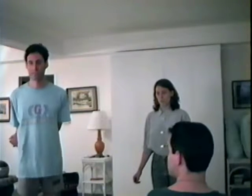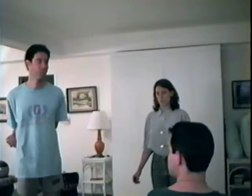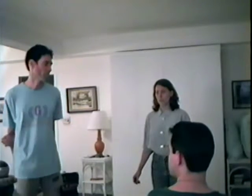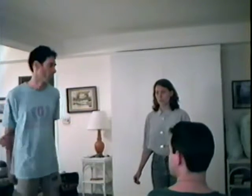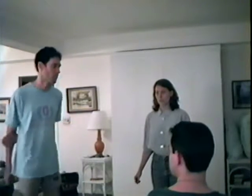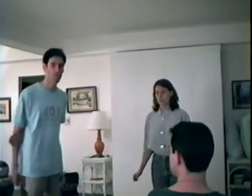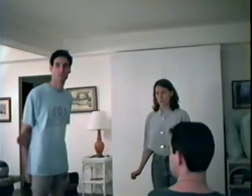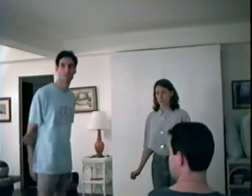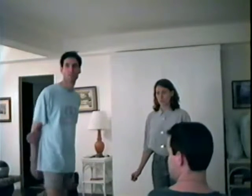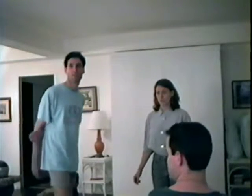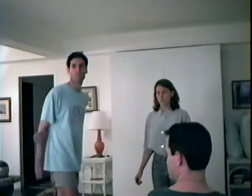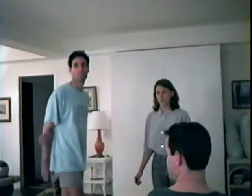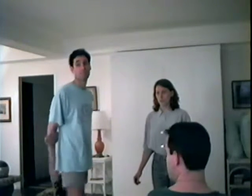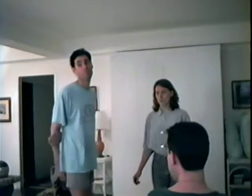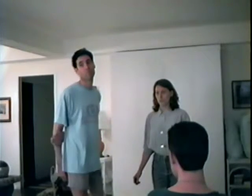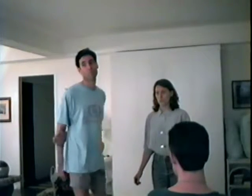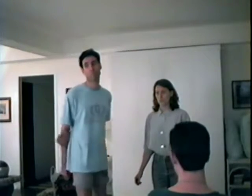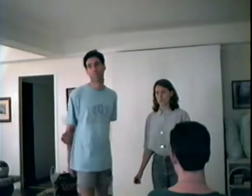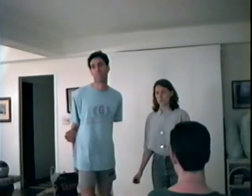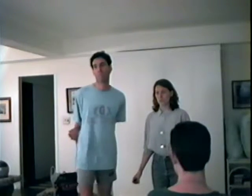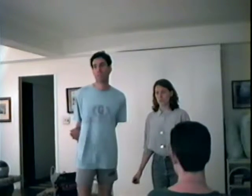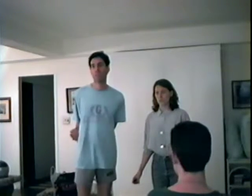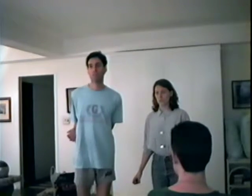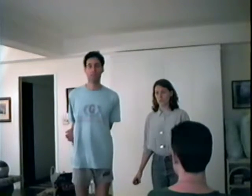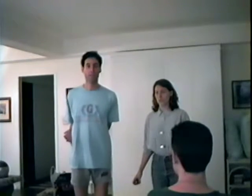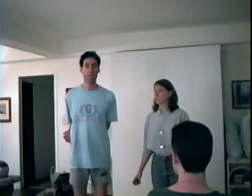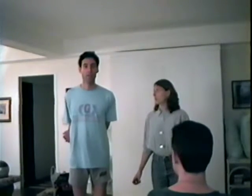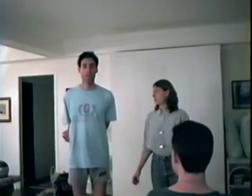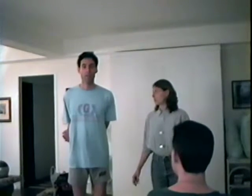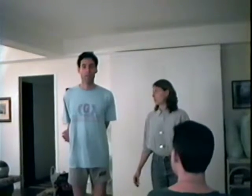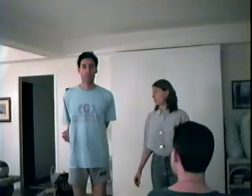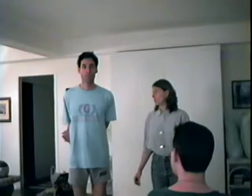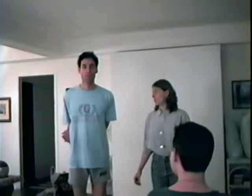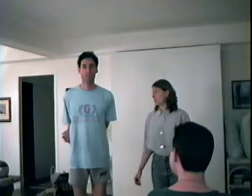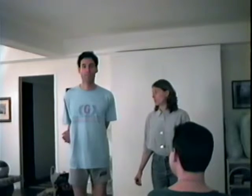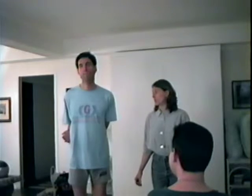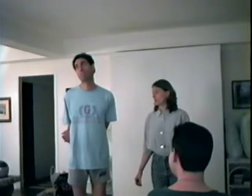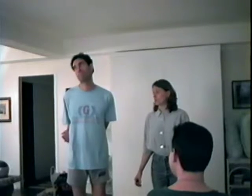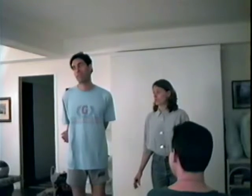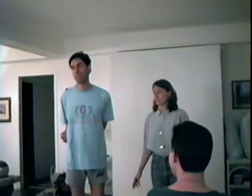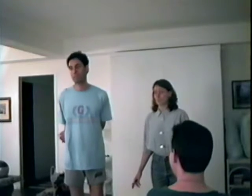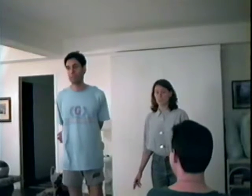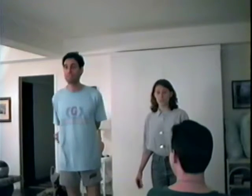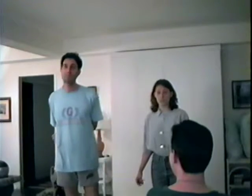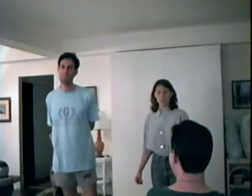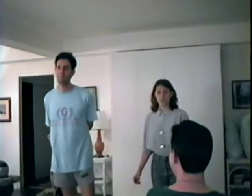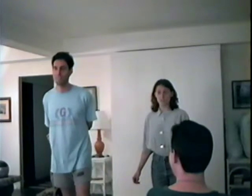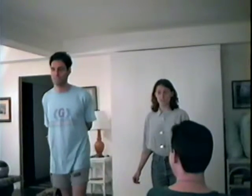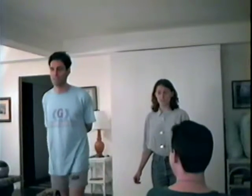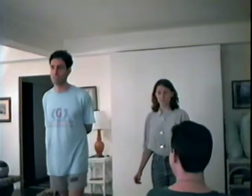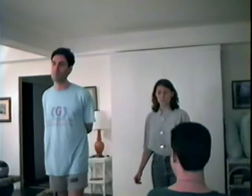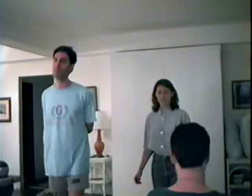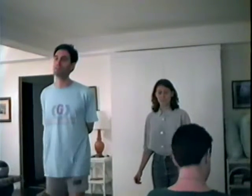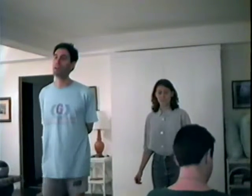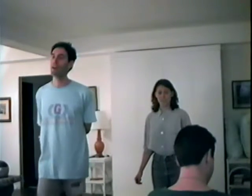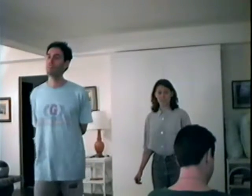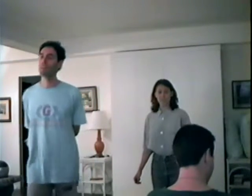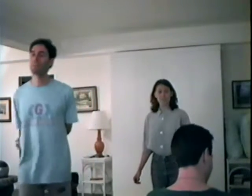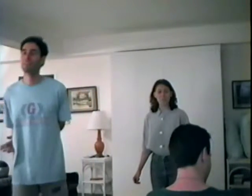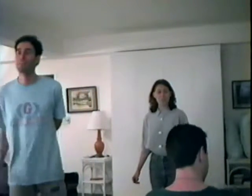Yes we need to talk about this. I think, I mean kinda think black is fine. Did you say with pearls? I said basic black, with pearls.